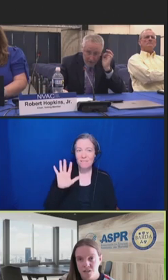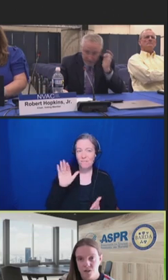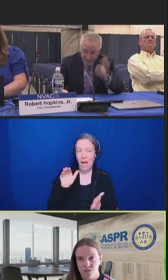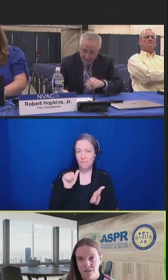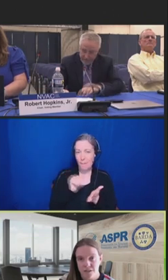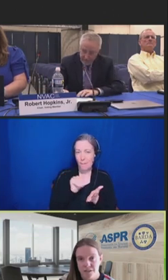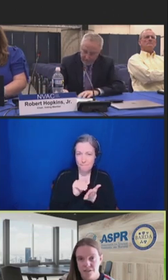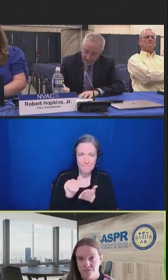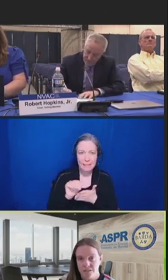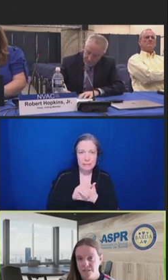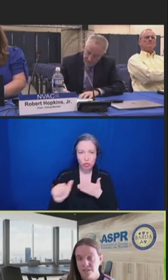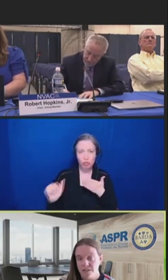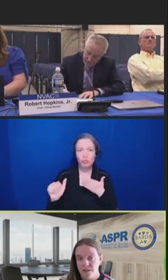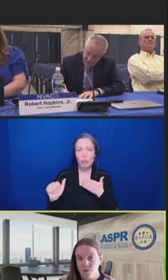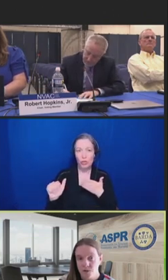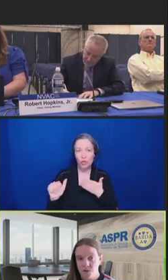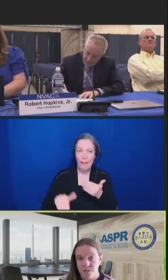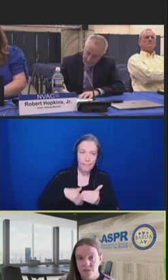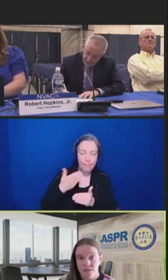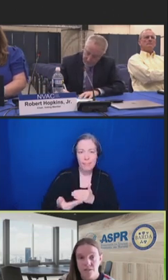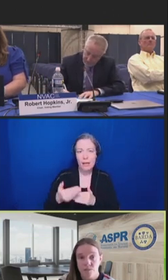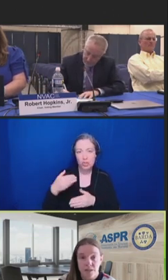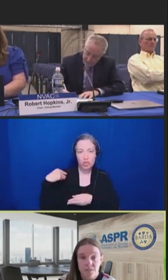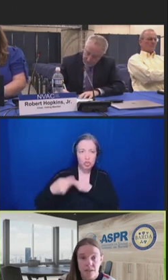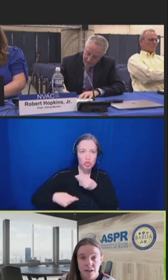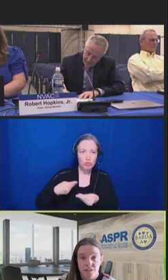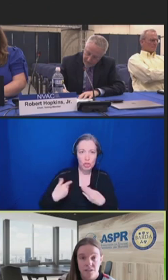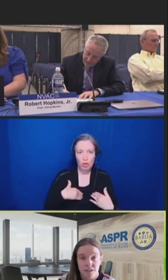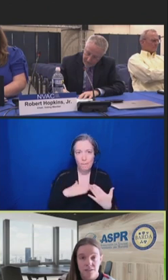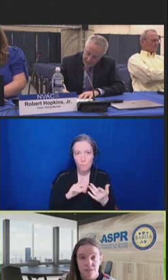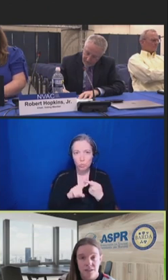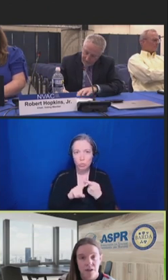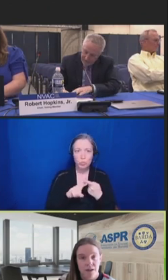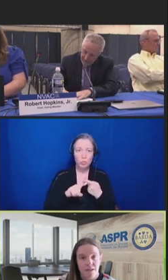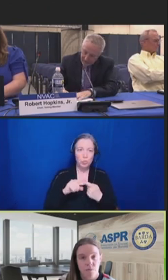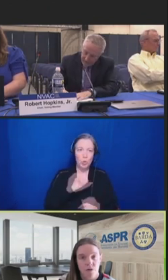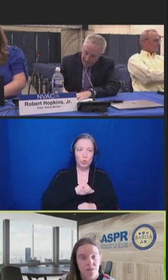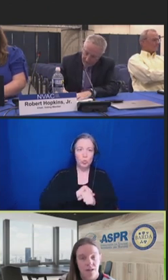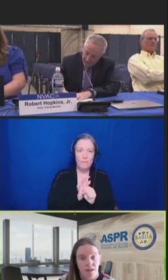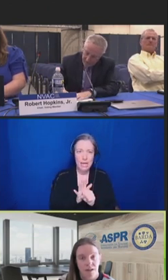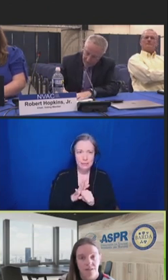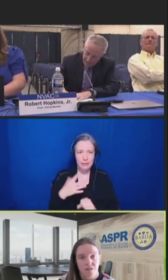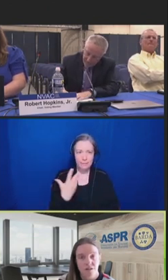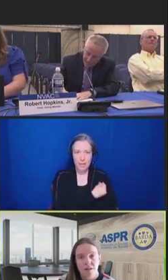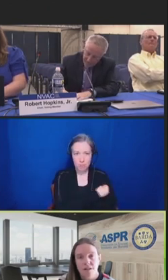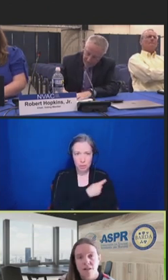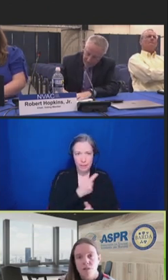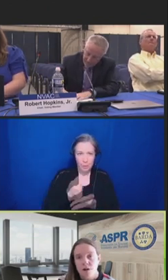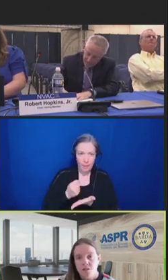COVID-19 vaccines and therapeutics that is based in HHS and led by aspirin NIH.